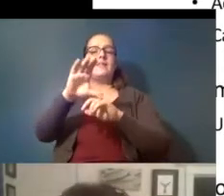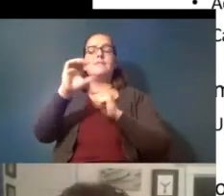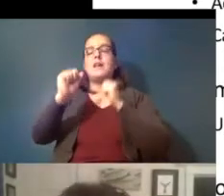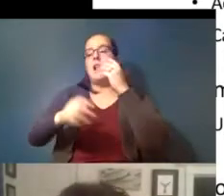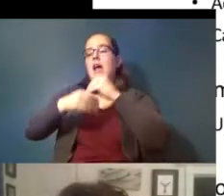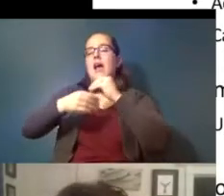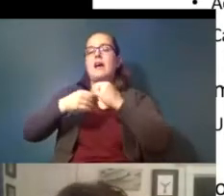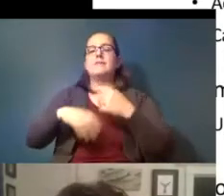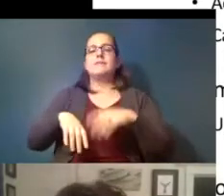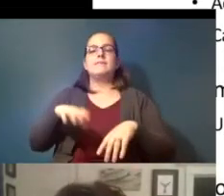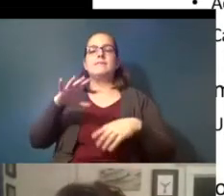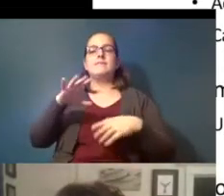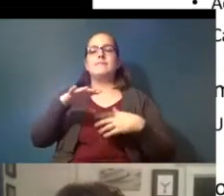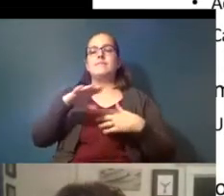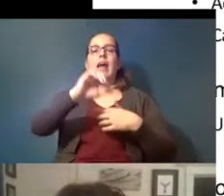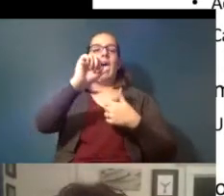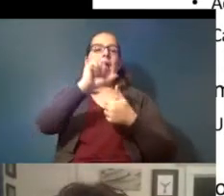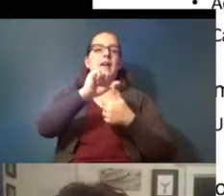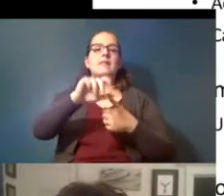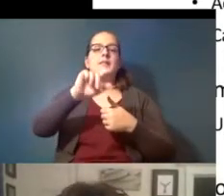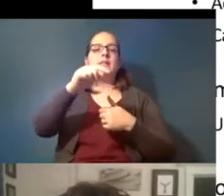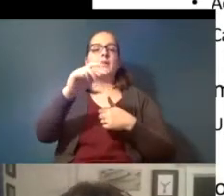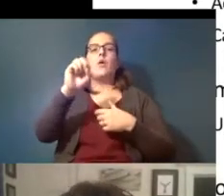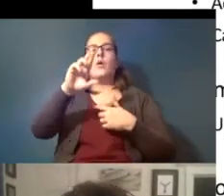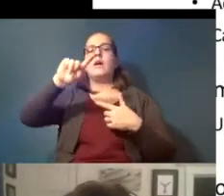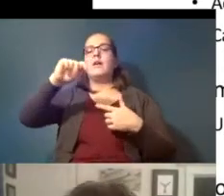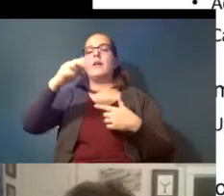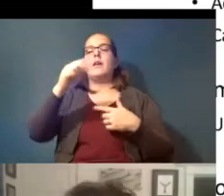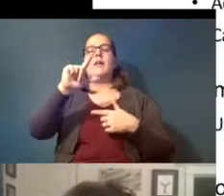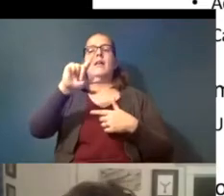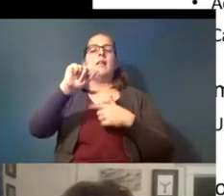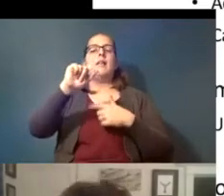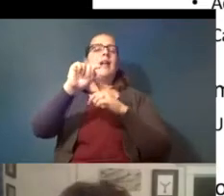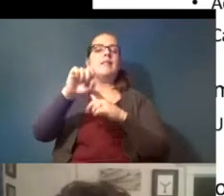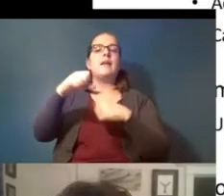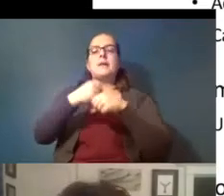bisphenol a or phthalate to it and make it flexible so you can shape it into